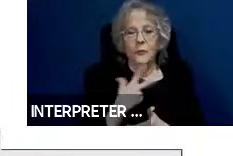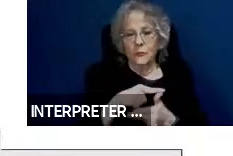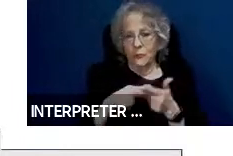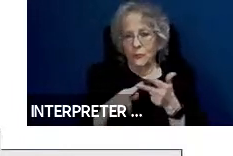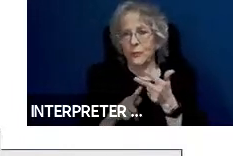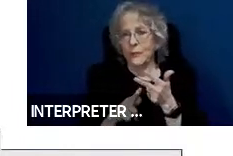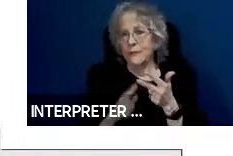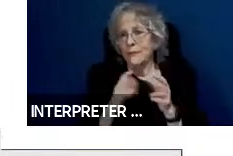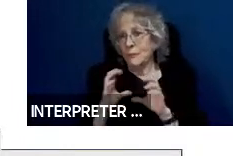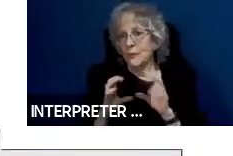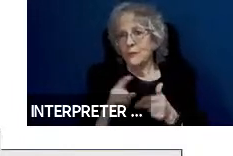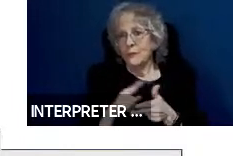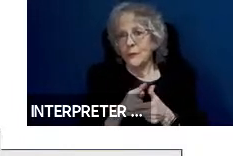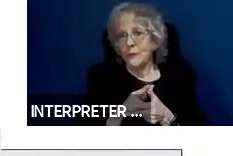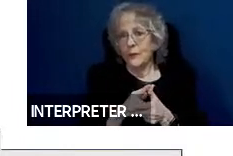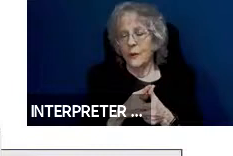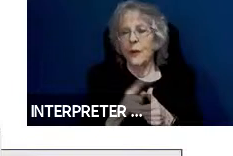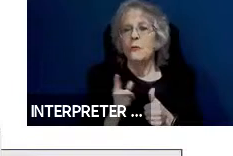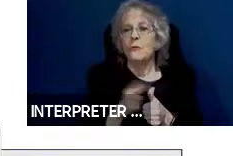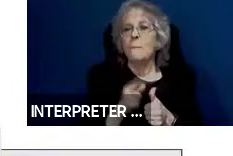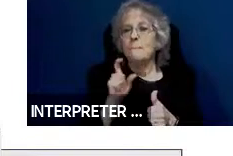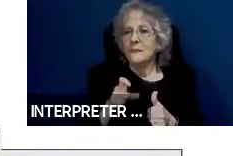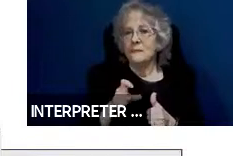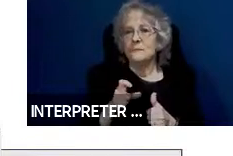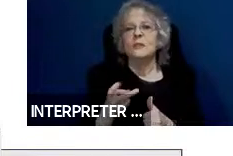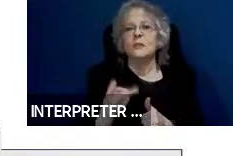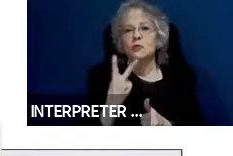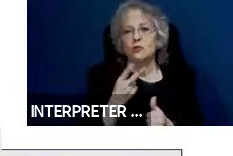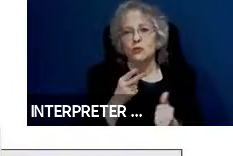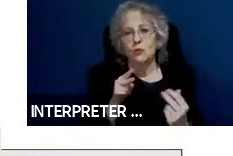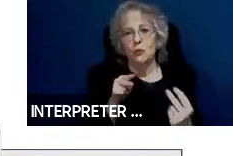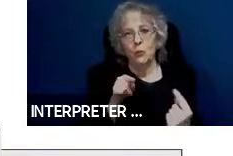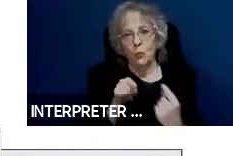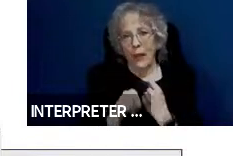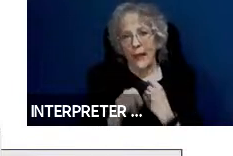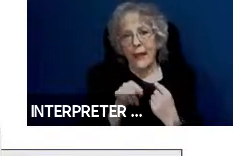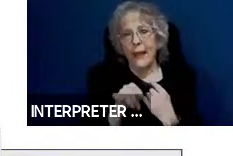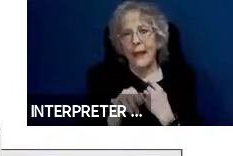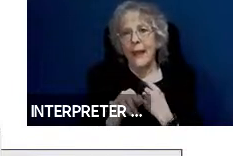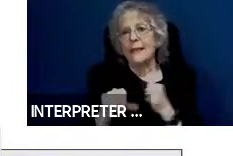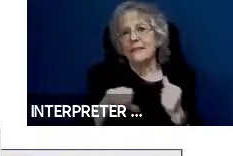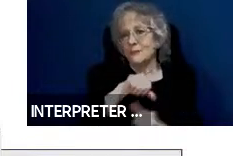communication must be a two-way interaction. We now use the word interaction because an